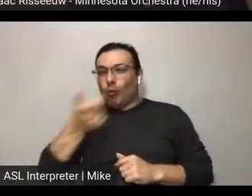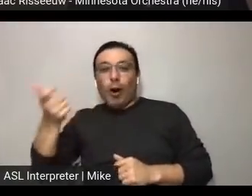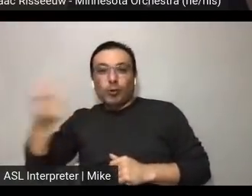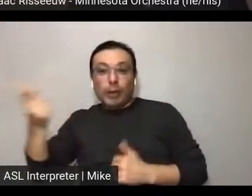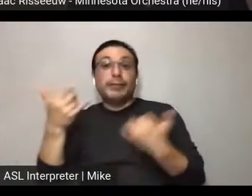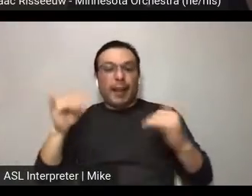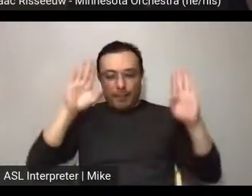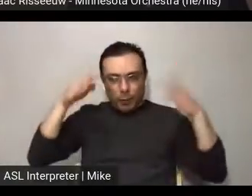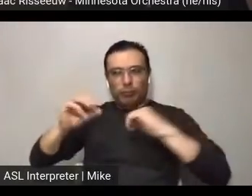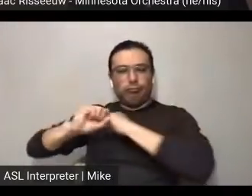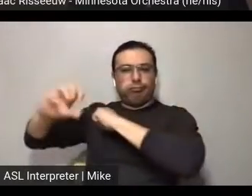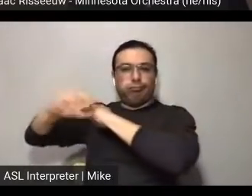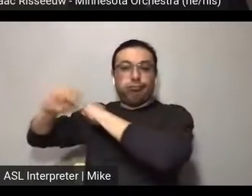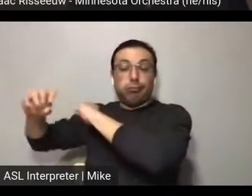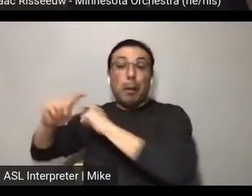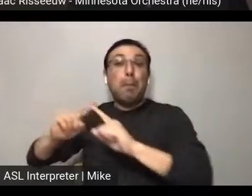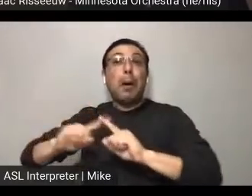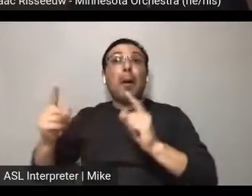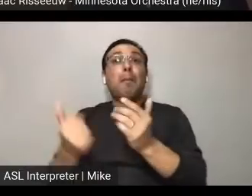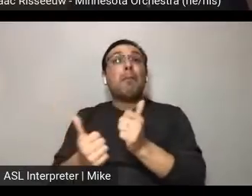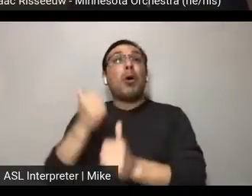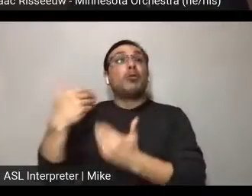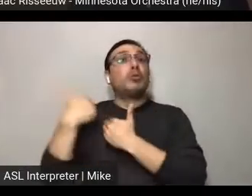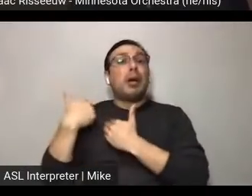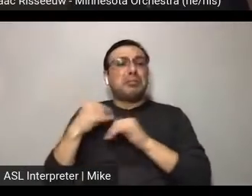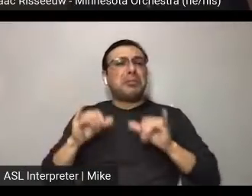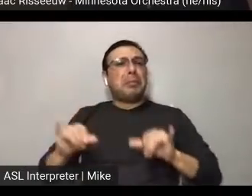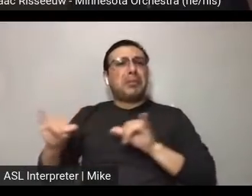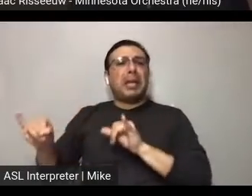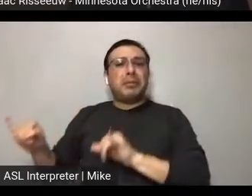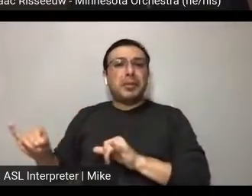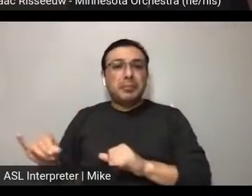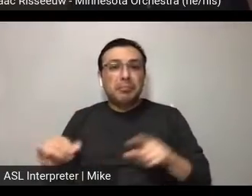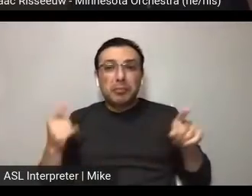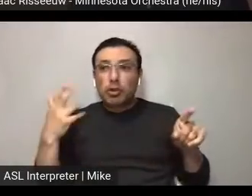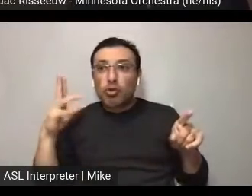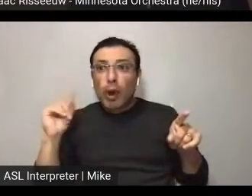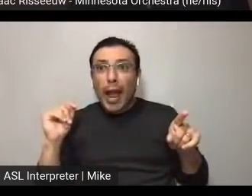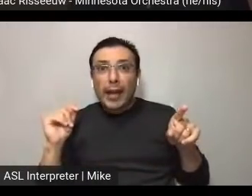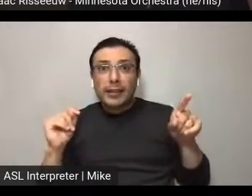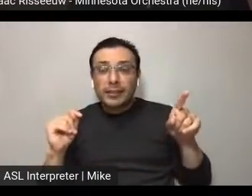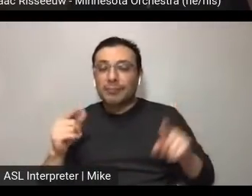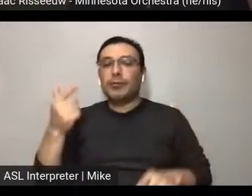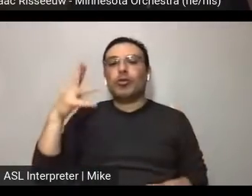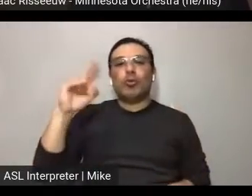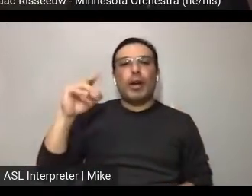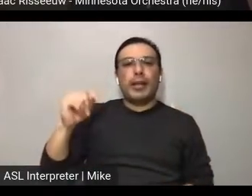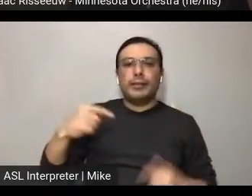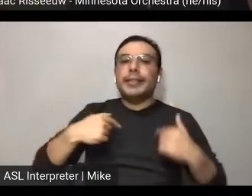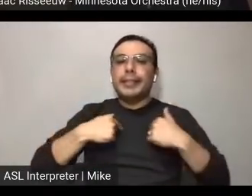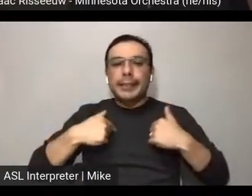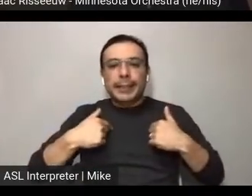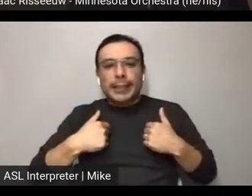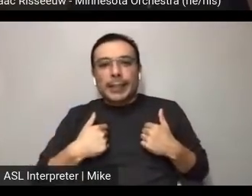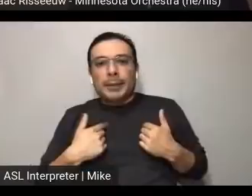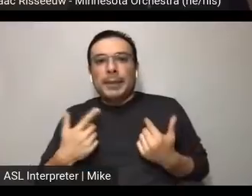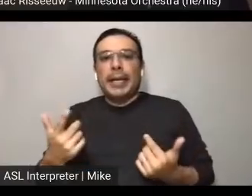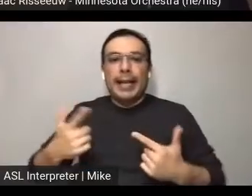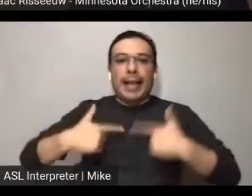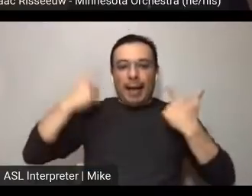you'd add to that. GRANT MEACHUM: I will add that, you know, my position as director at the hall means I used to spend most of my time in my natural